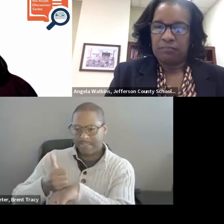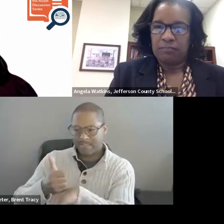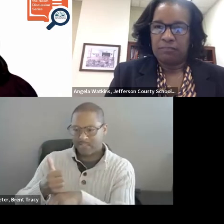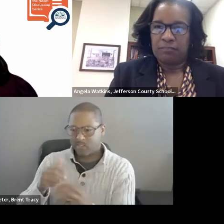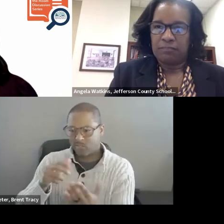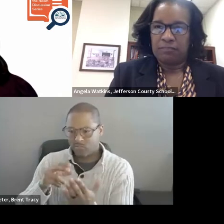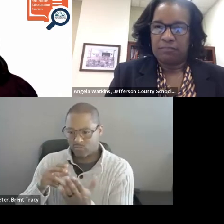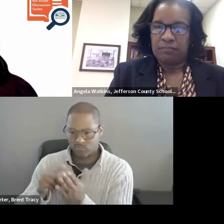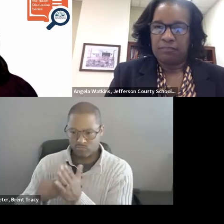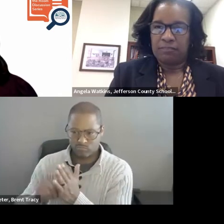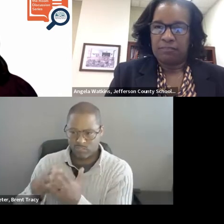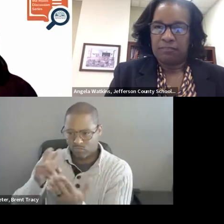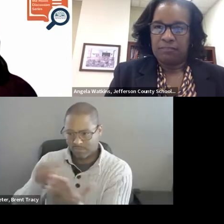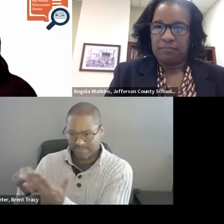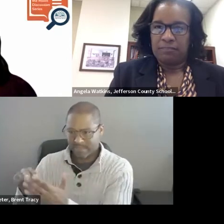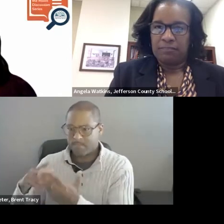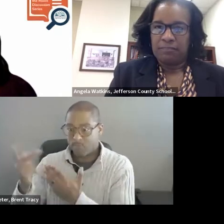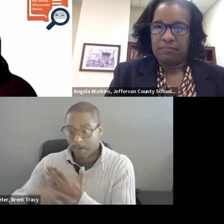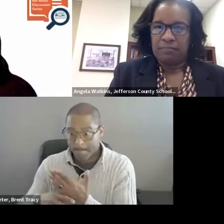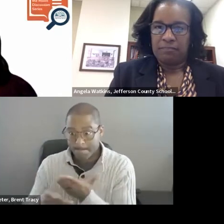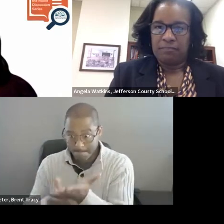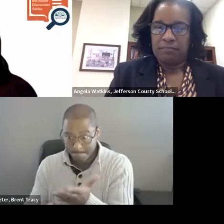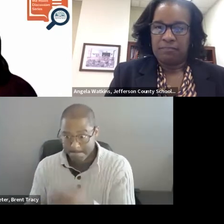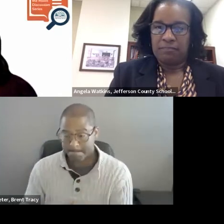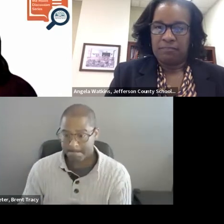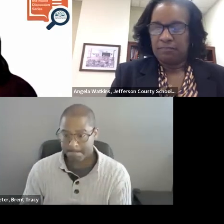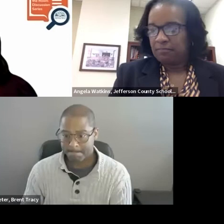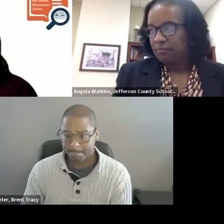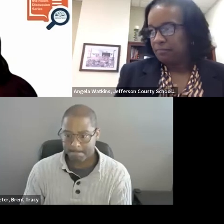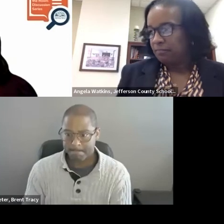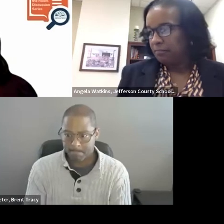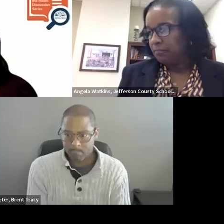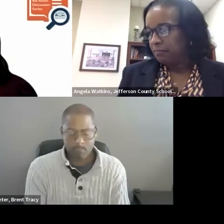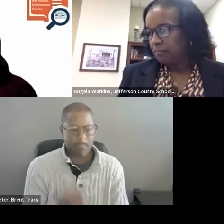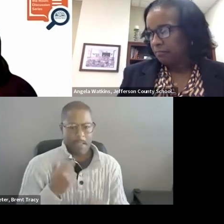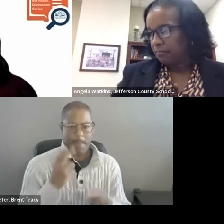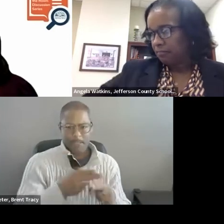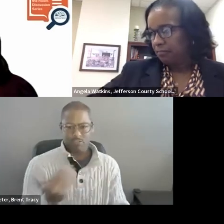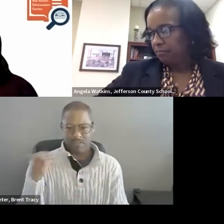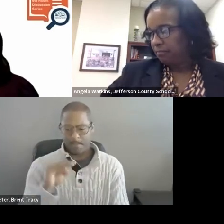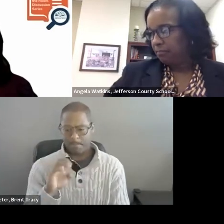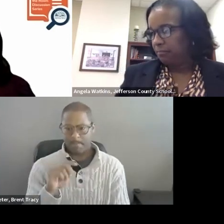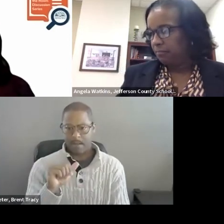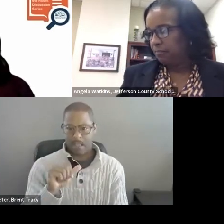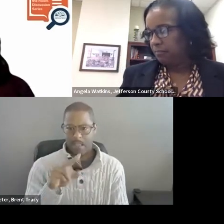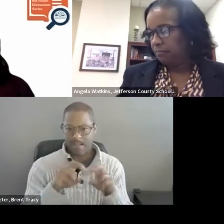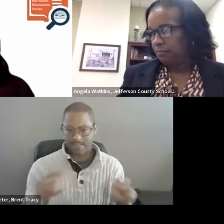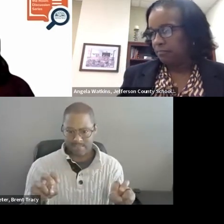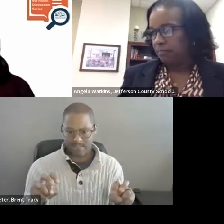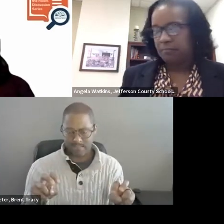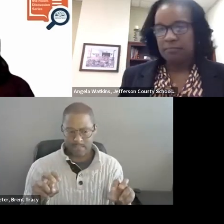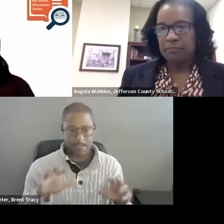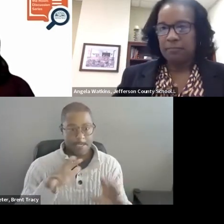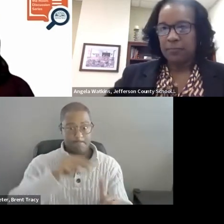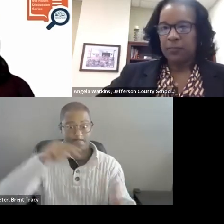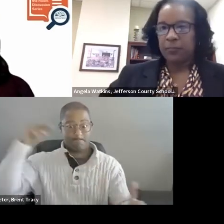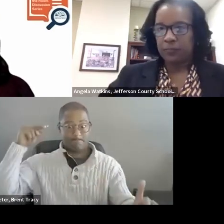LAURA BOOKER, Ph.D.: The Meta analysis that I mentioned earlier tends to find that smaller